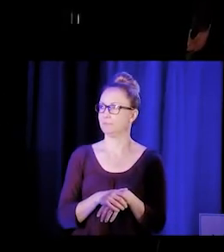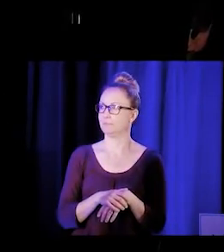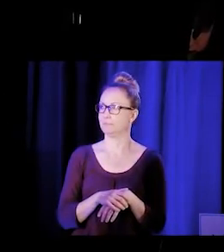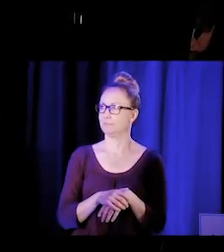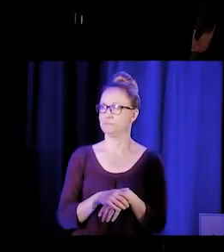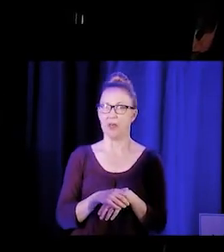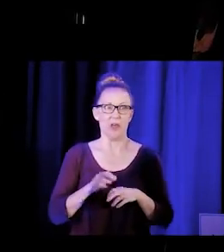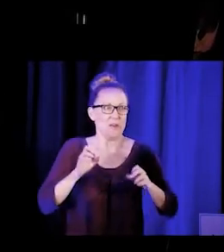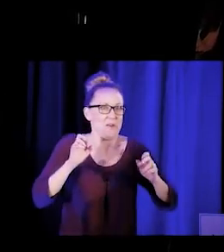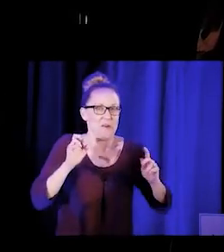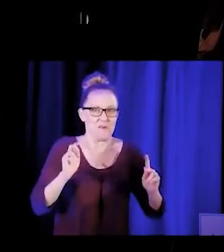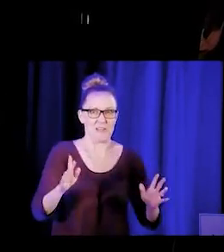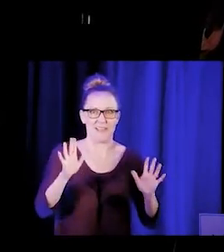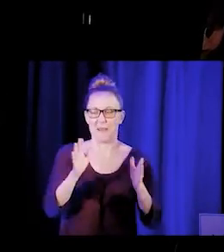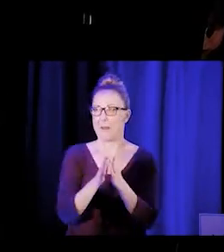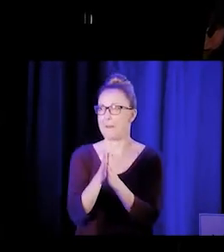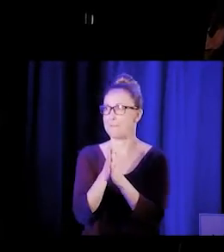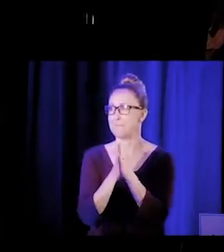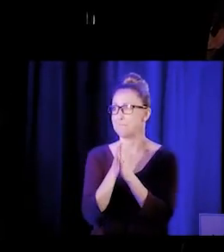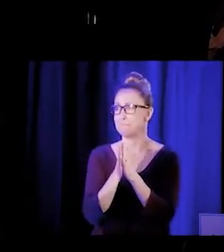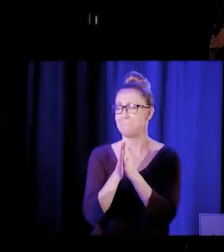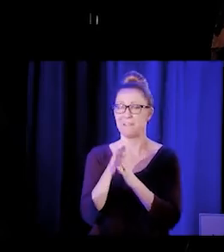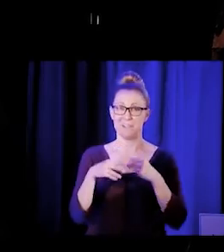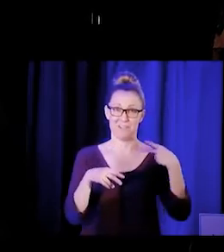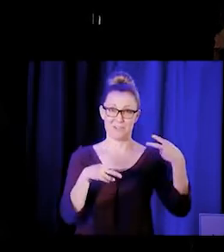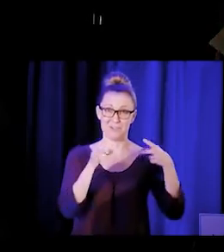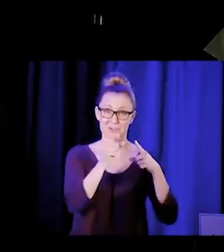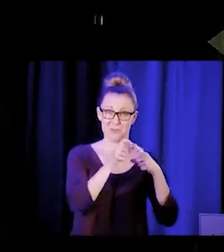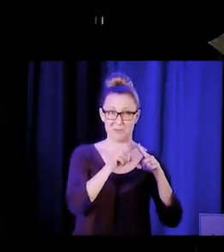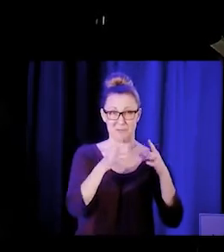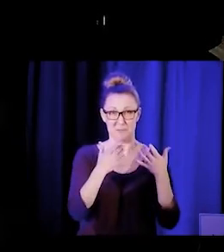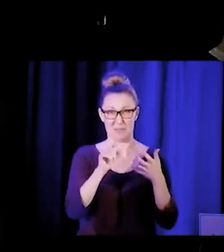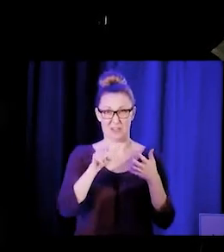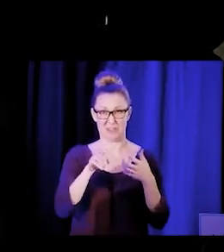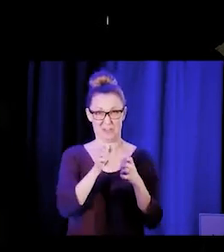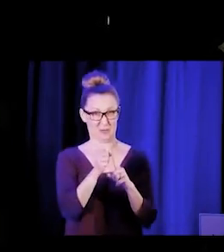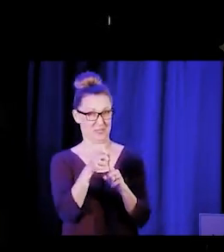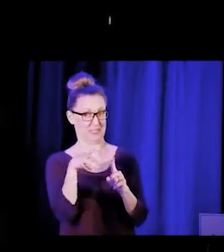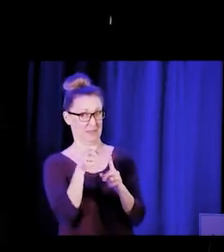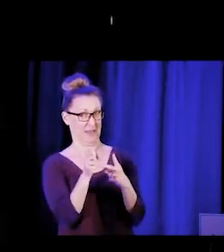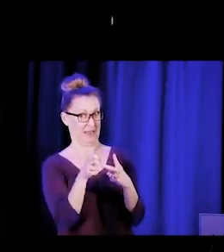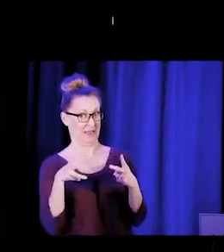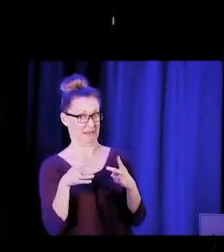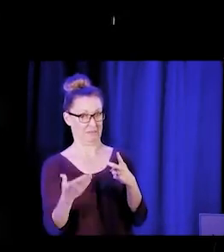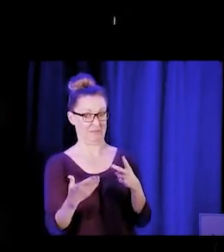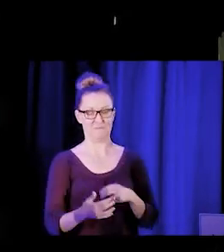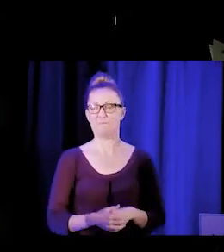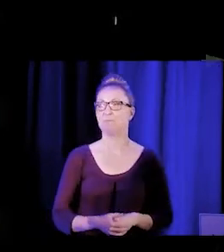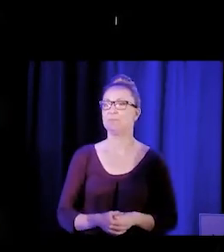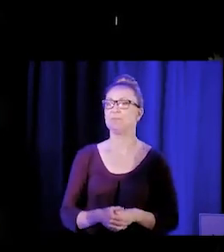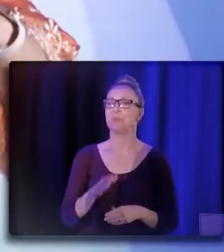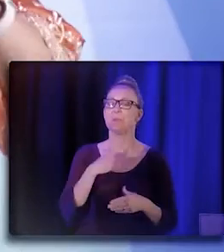Okay, it'll be two words, but I might have to give context. So I'm going to end with something that, you know,